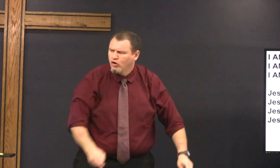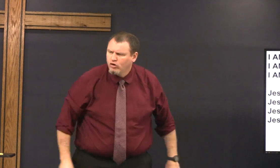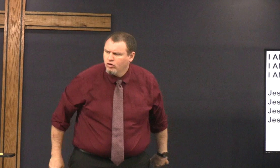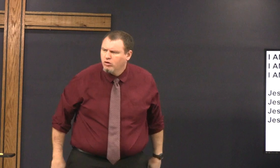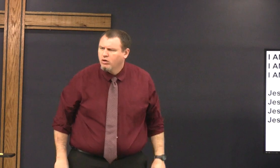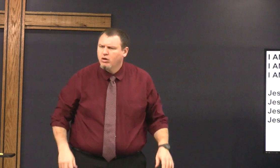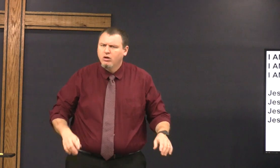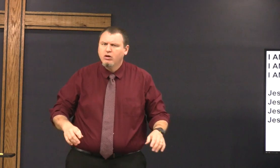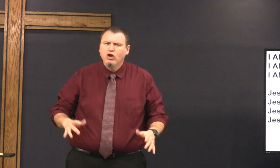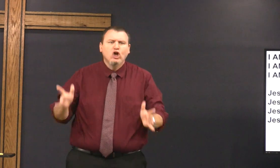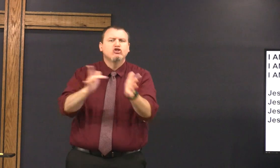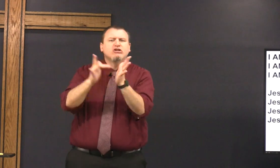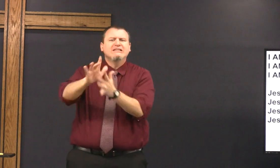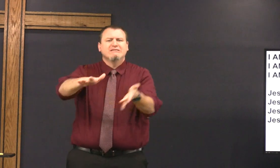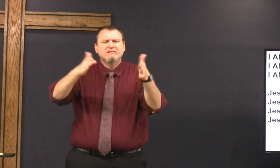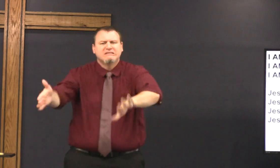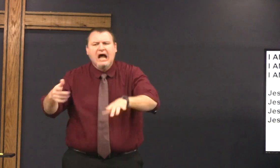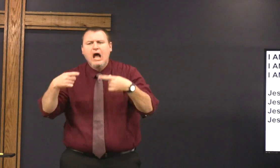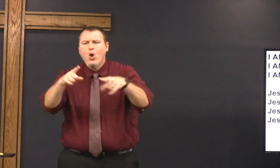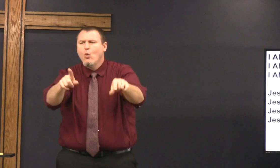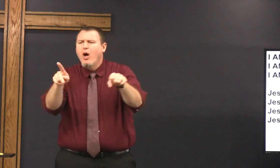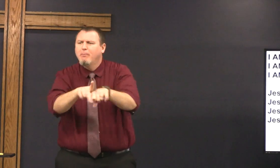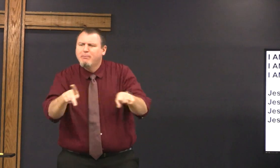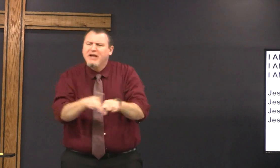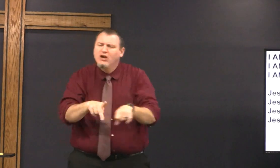there was no honor In Dying With Jesus